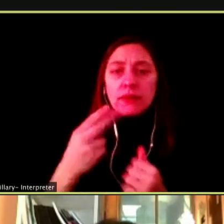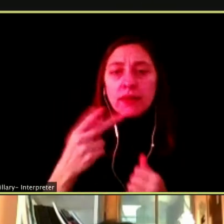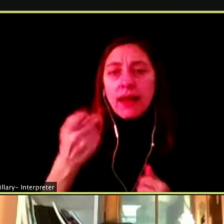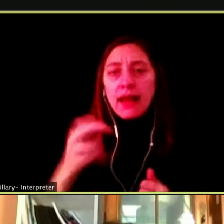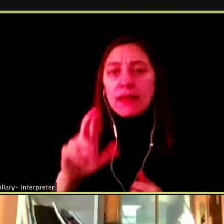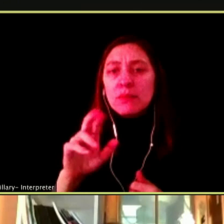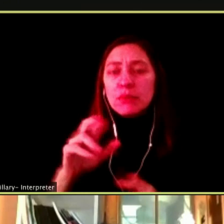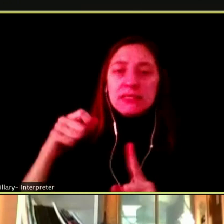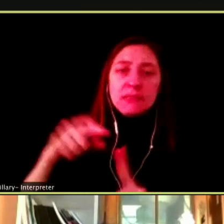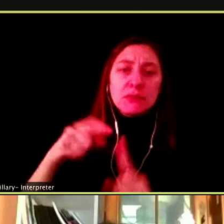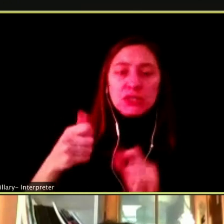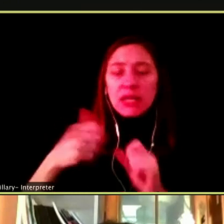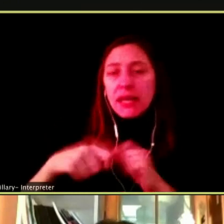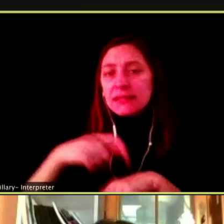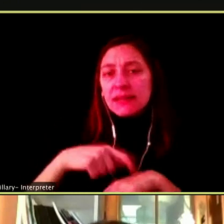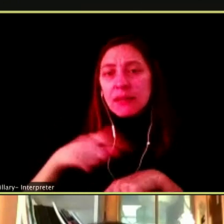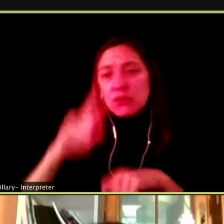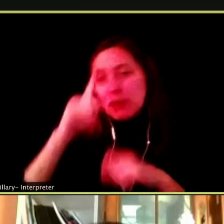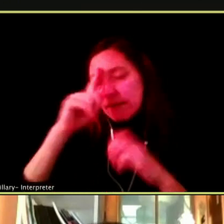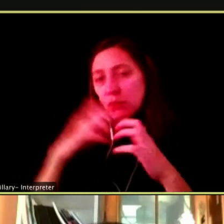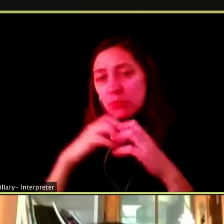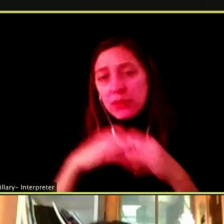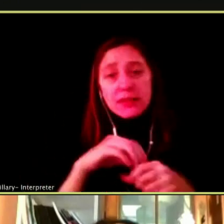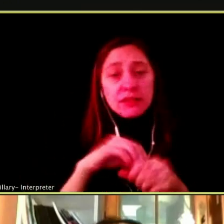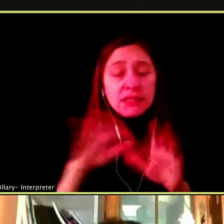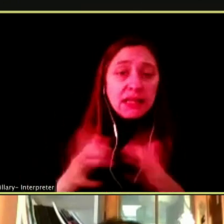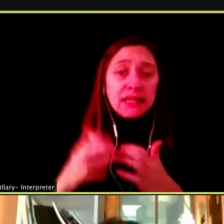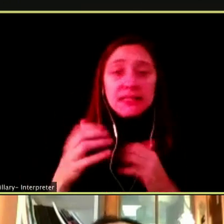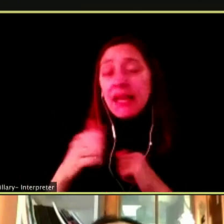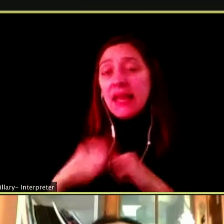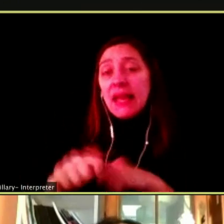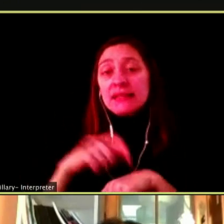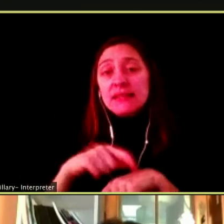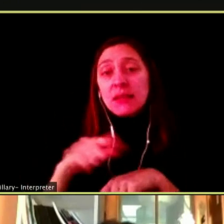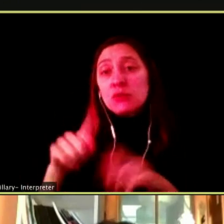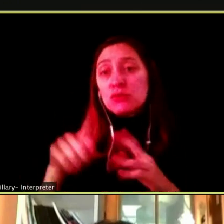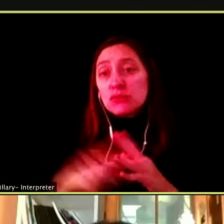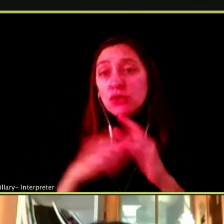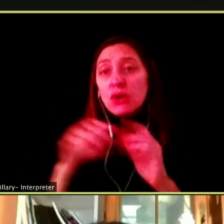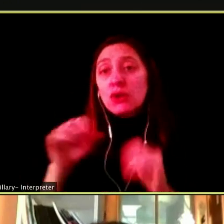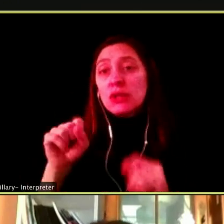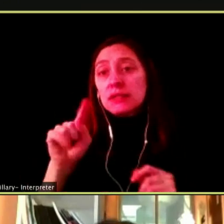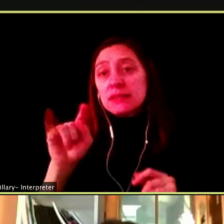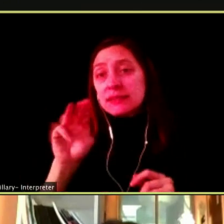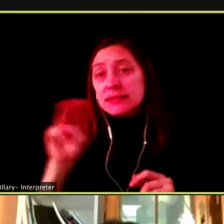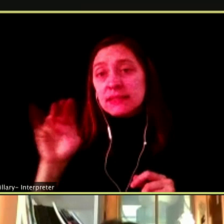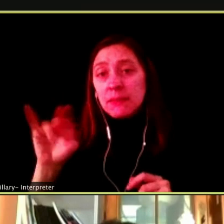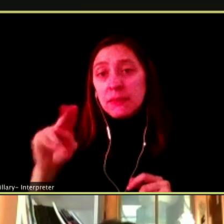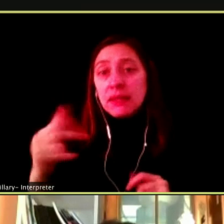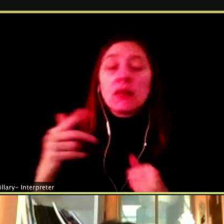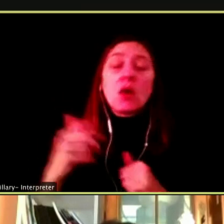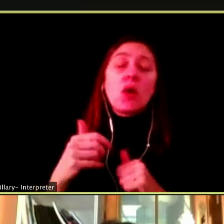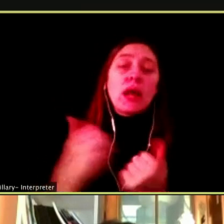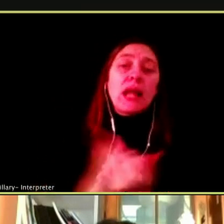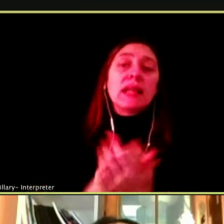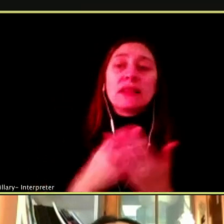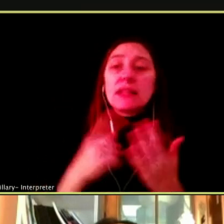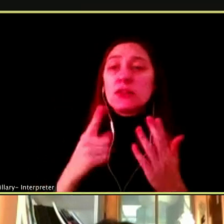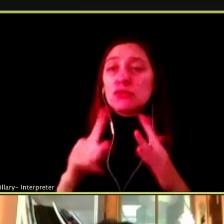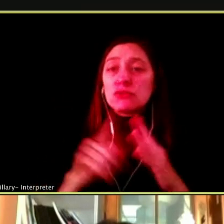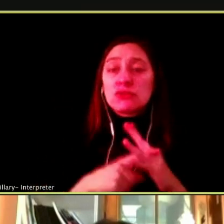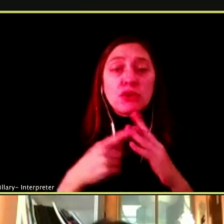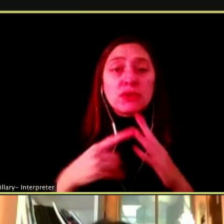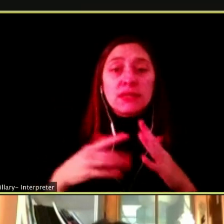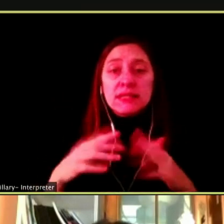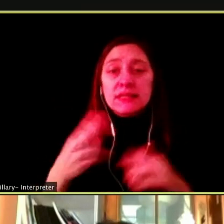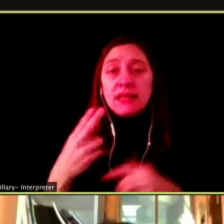HAVE A BREAKDOWN IN CLASS, EVERY SINGLE TIME YOU START GO INTO THIS HYPER SENSITIVE, YOUR